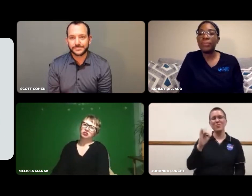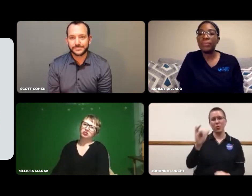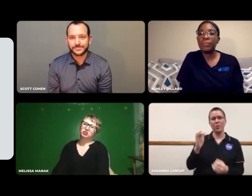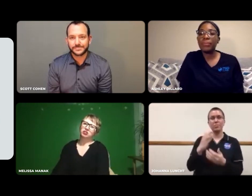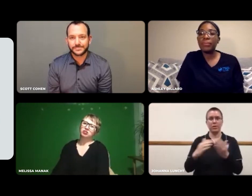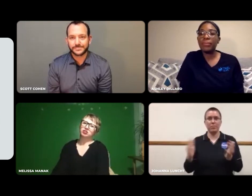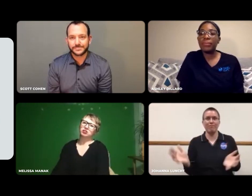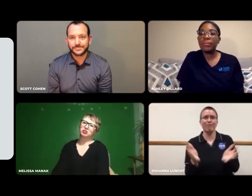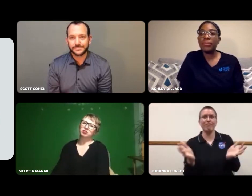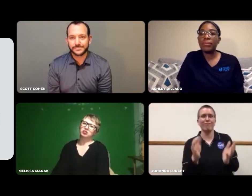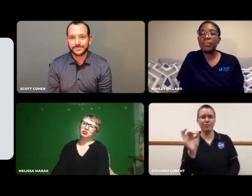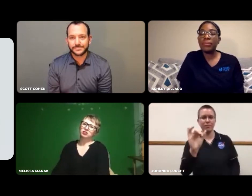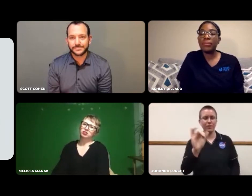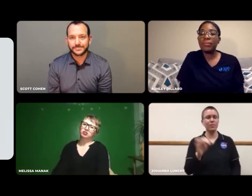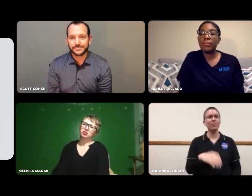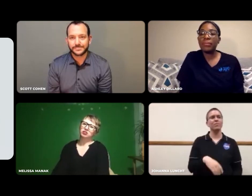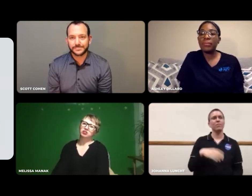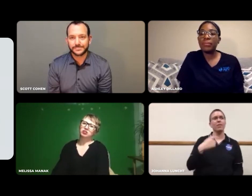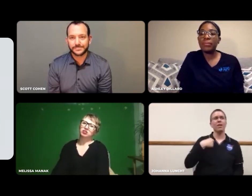That was part of the push.